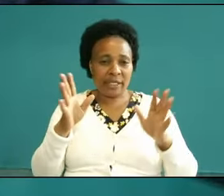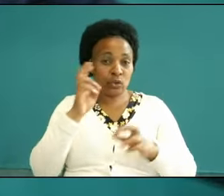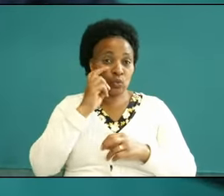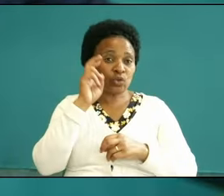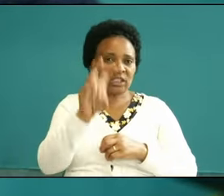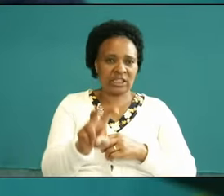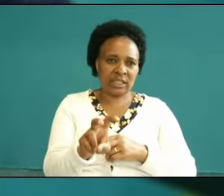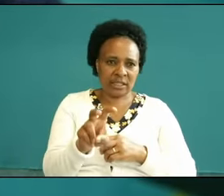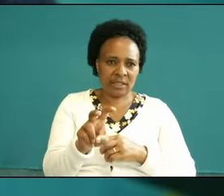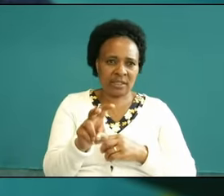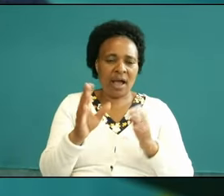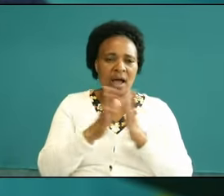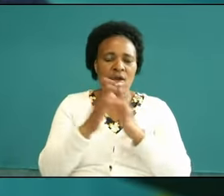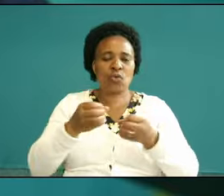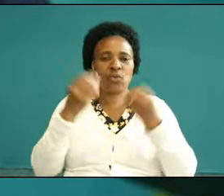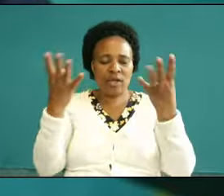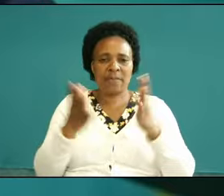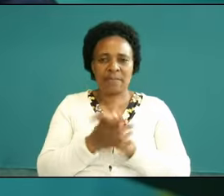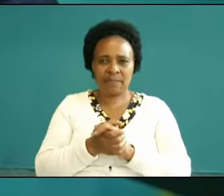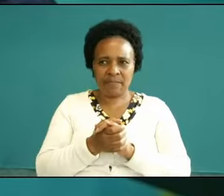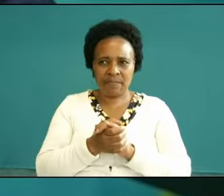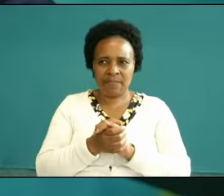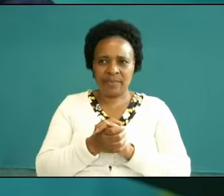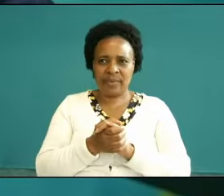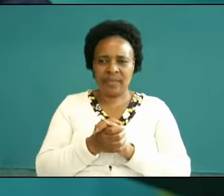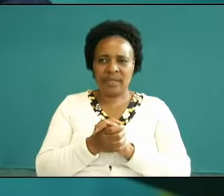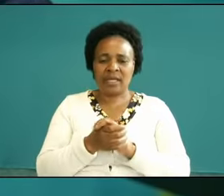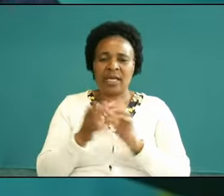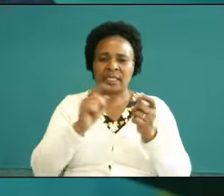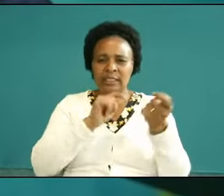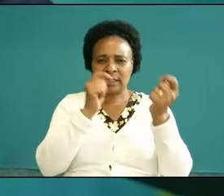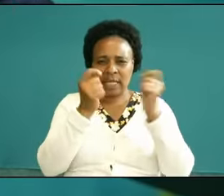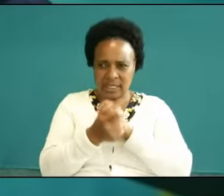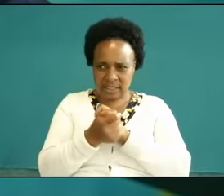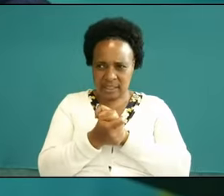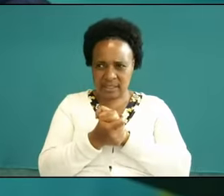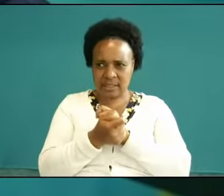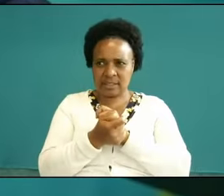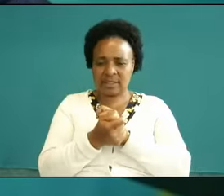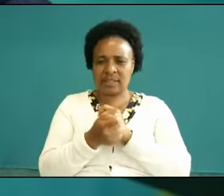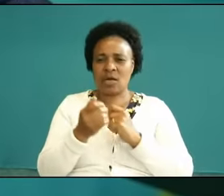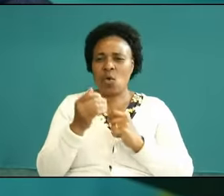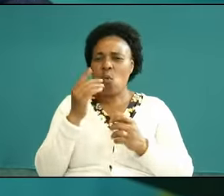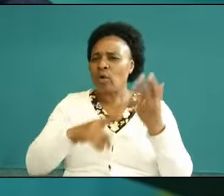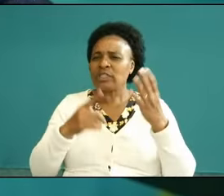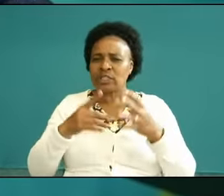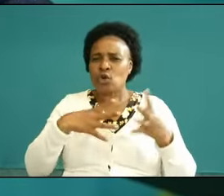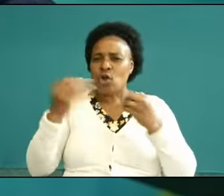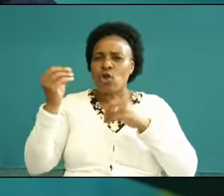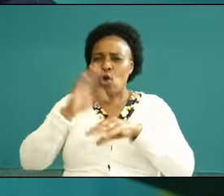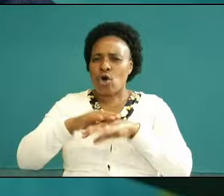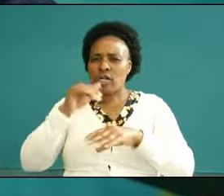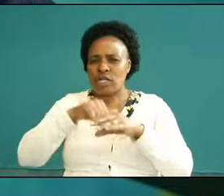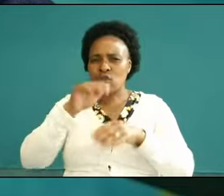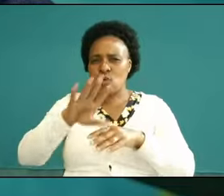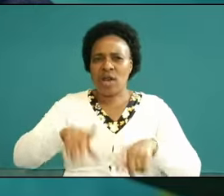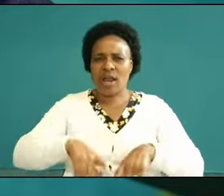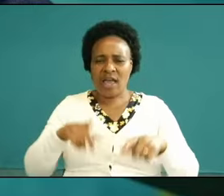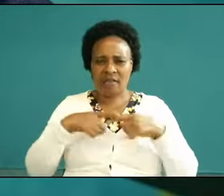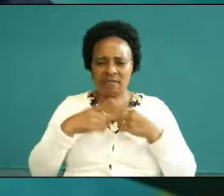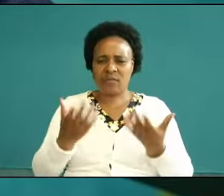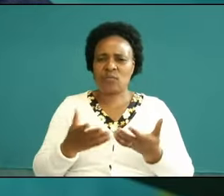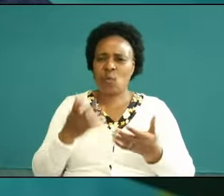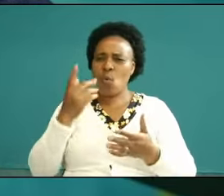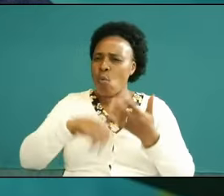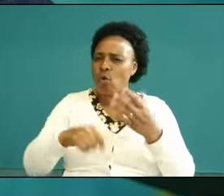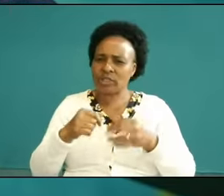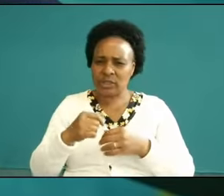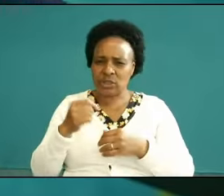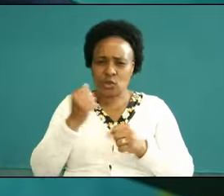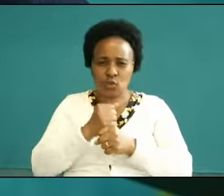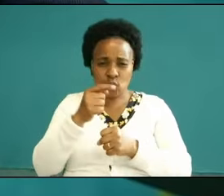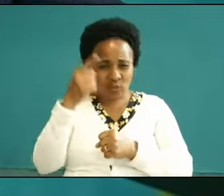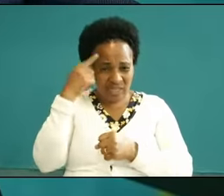with the Lord hallelujah somebody turning the tide what is it in your life what is it in your life